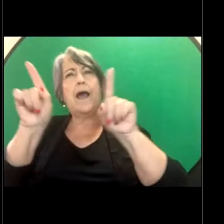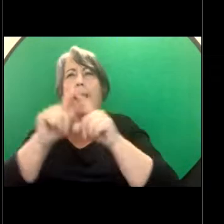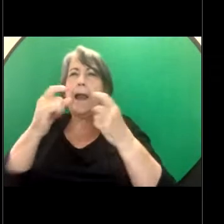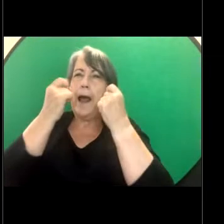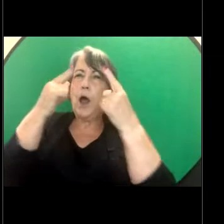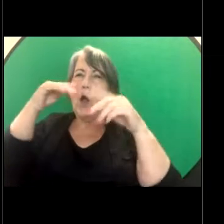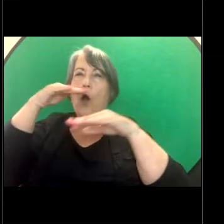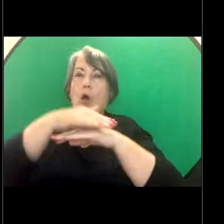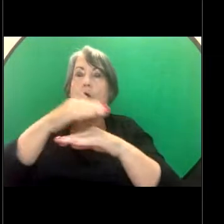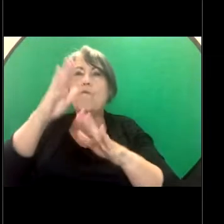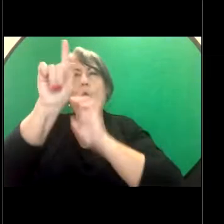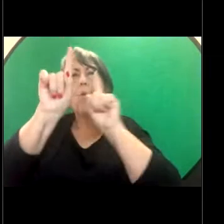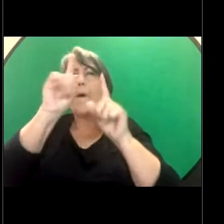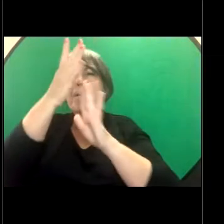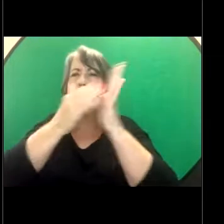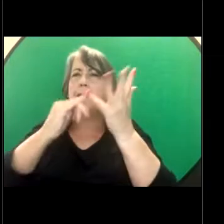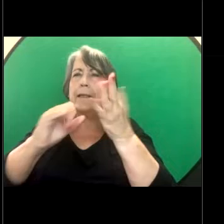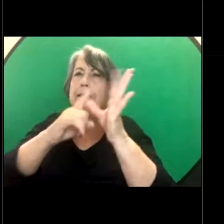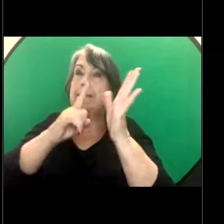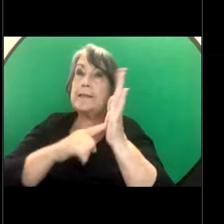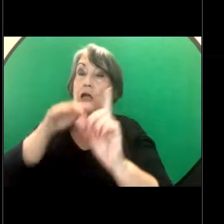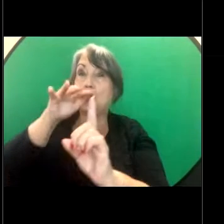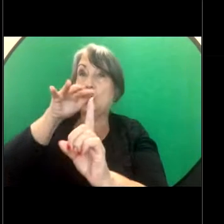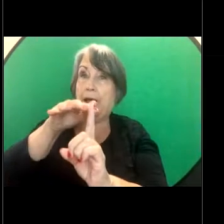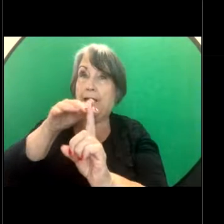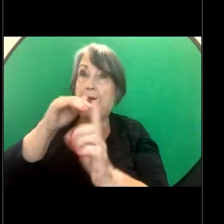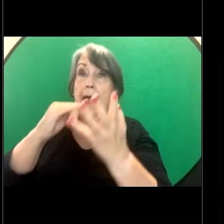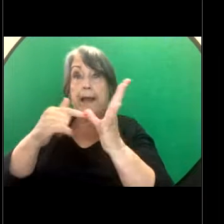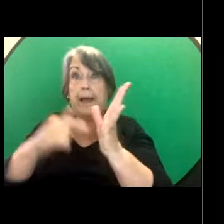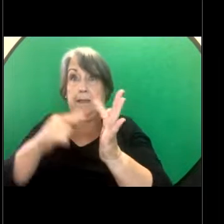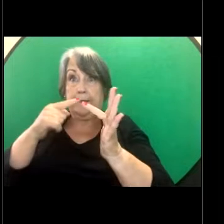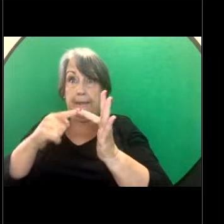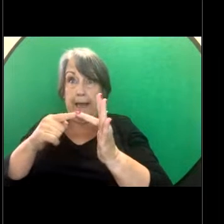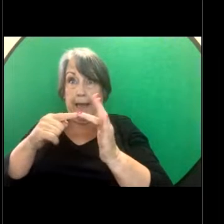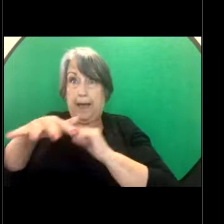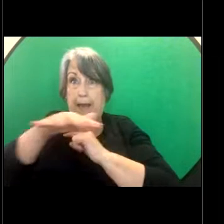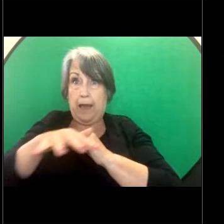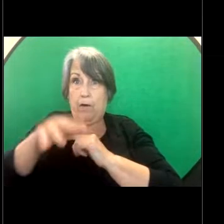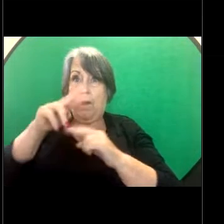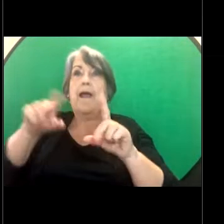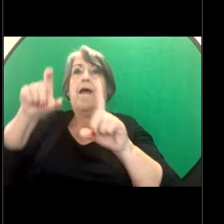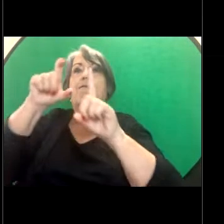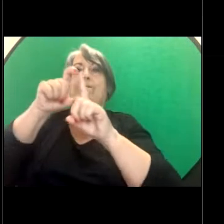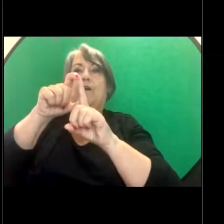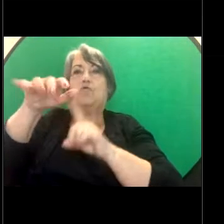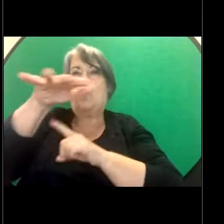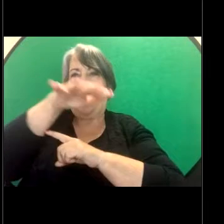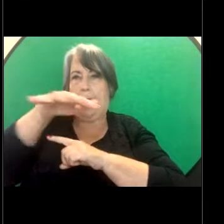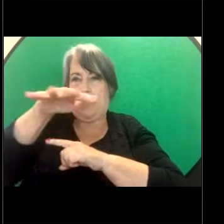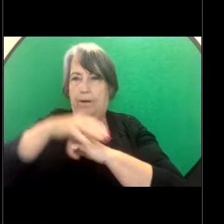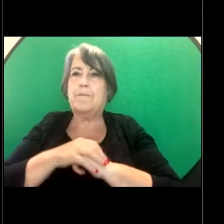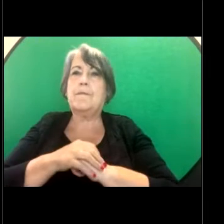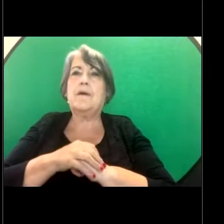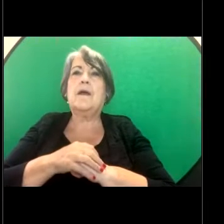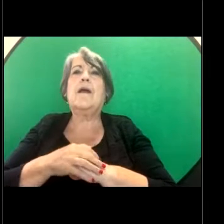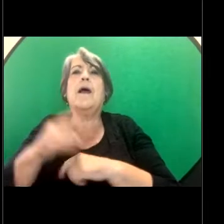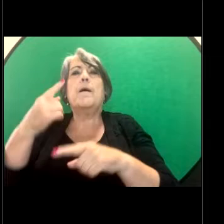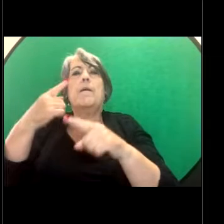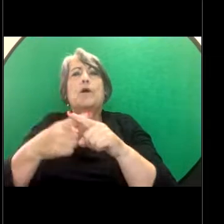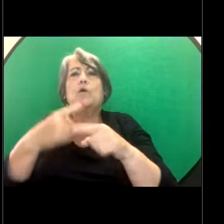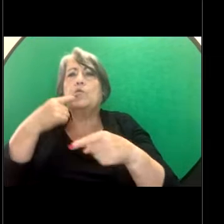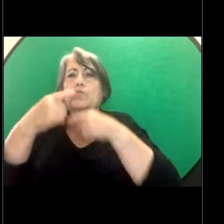at both state and Federal levels. We will also touch on some recent changes in Federal law but